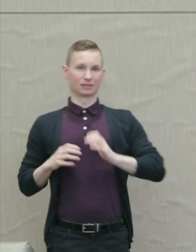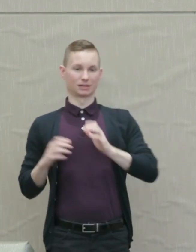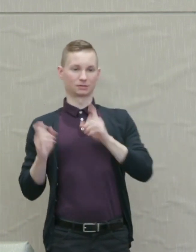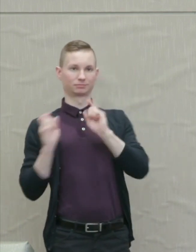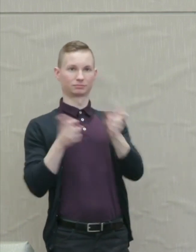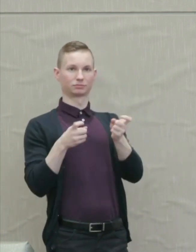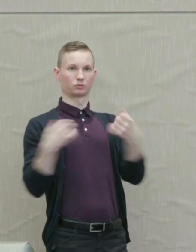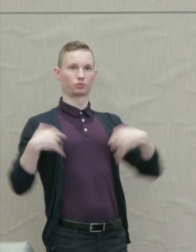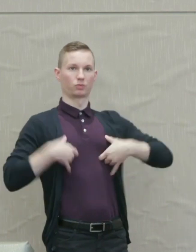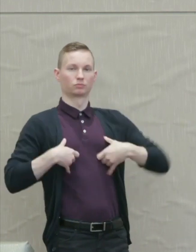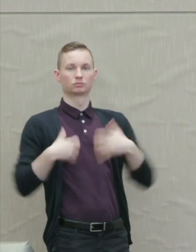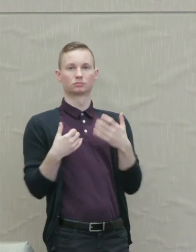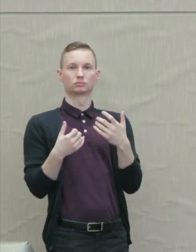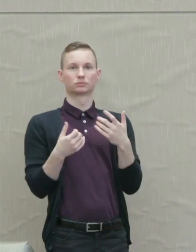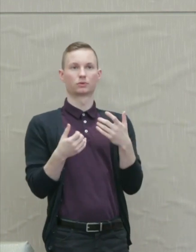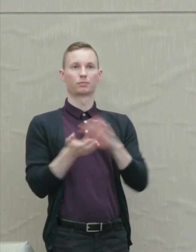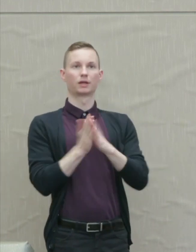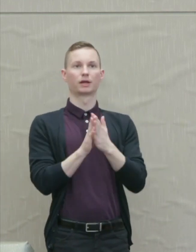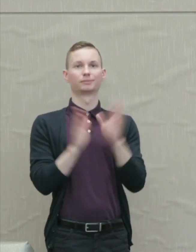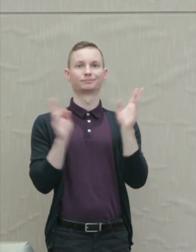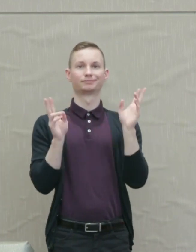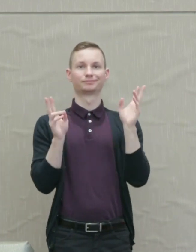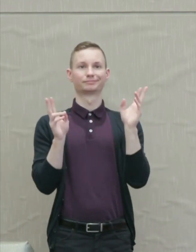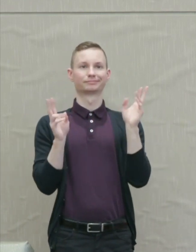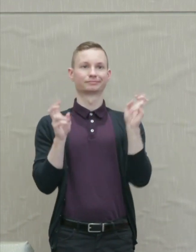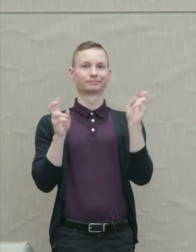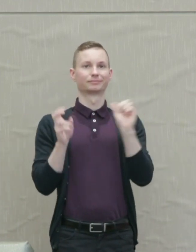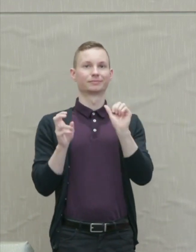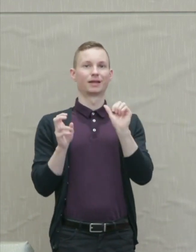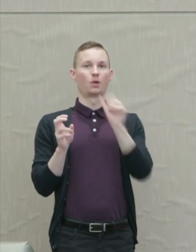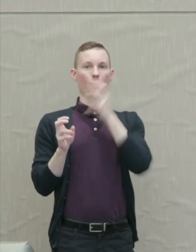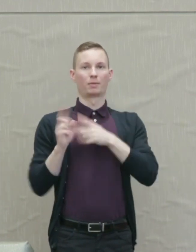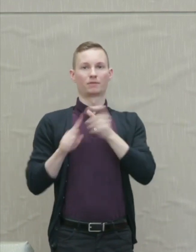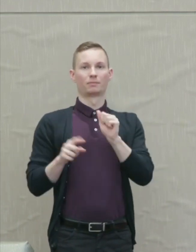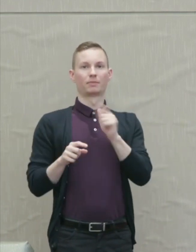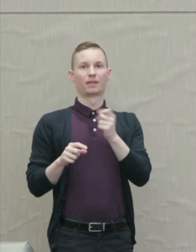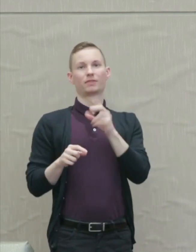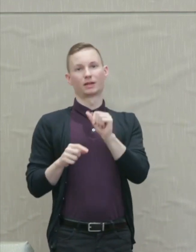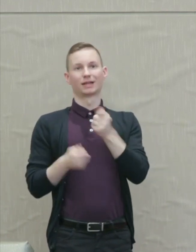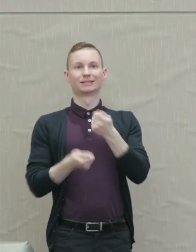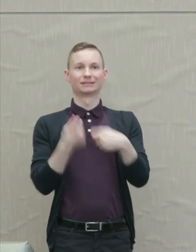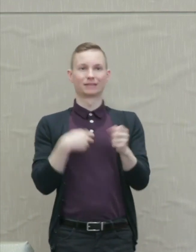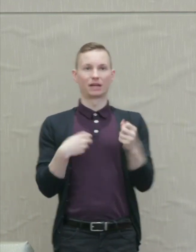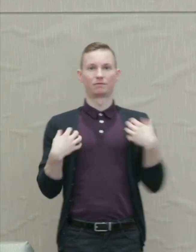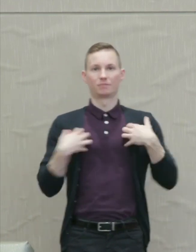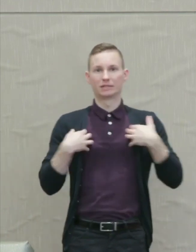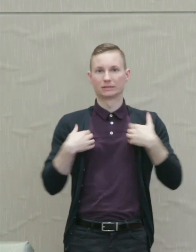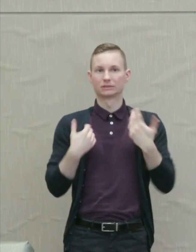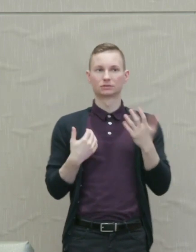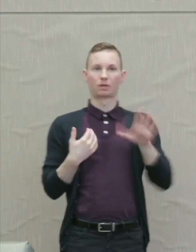So they've become Athenian women rather than beasts. Their very name is changed.